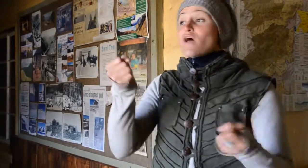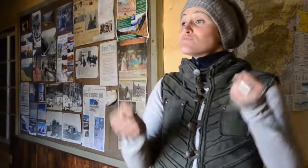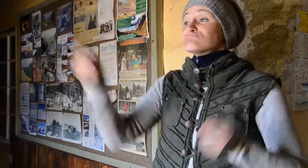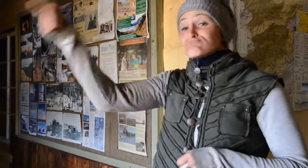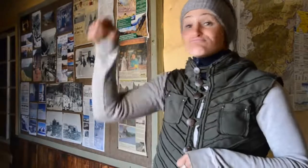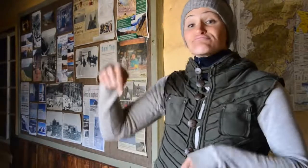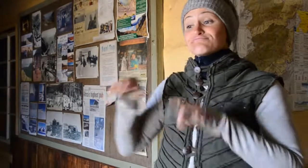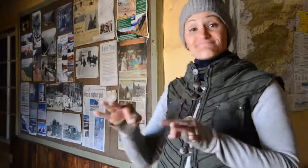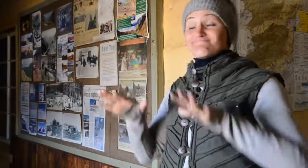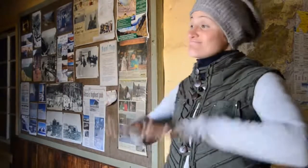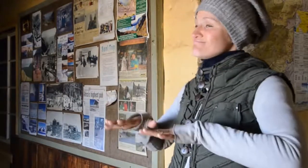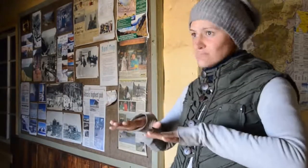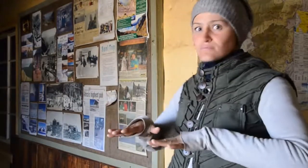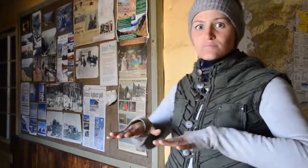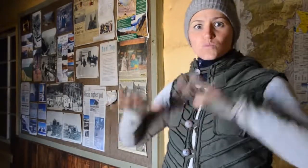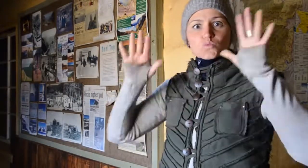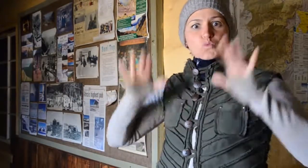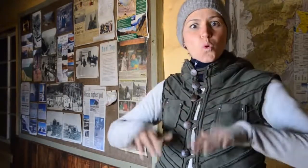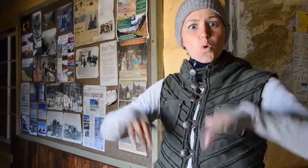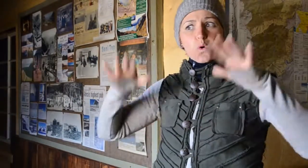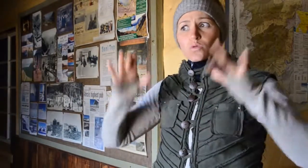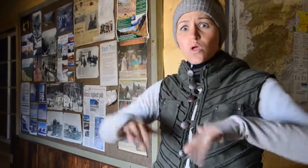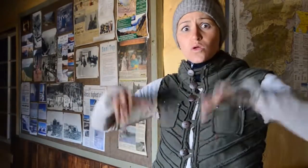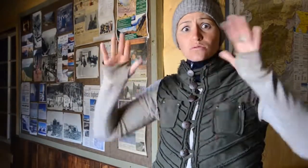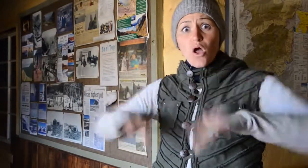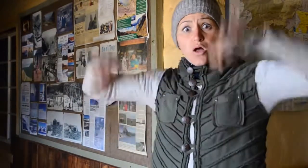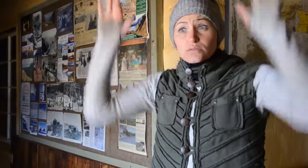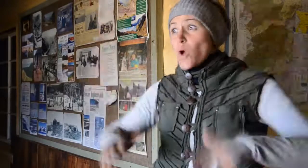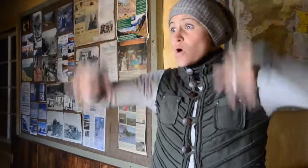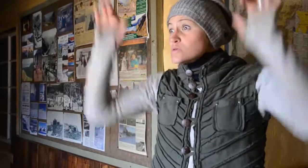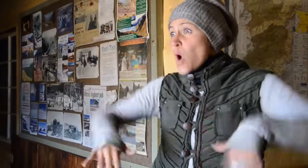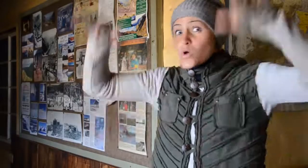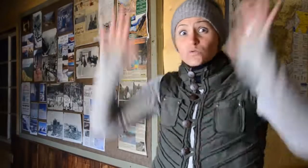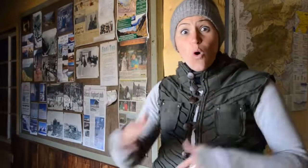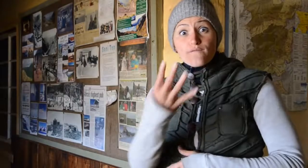They drove up and stayed here. It started to snow and kept on snowing